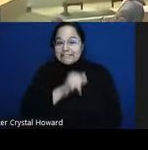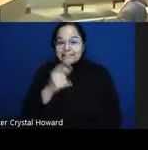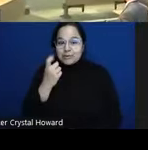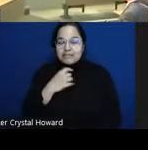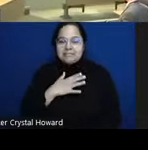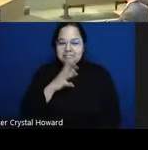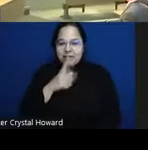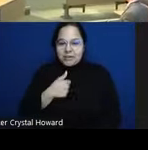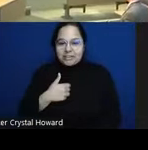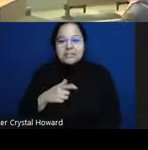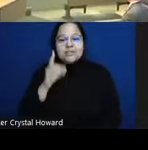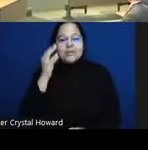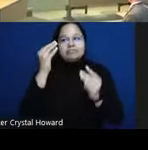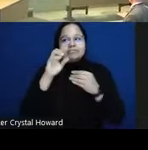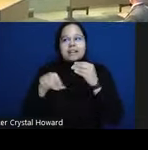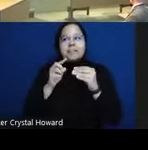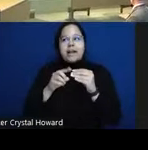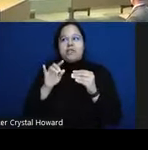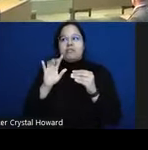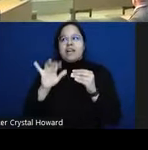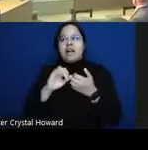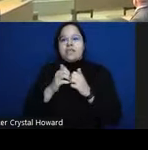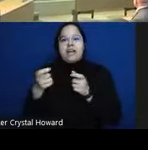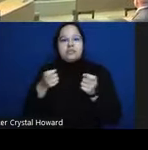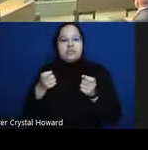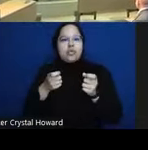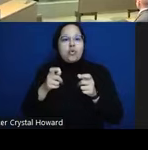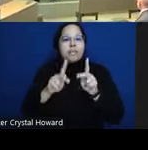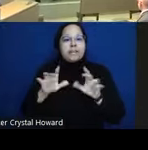of had that control popul kind of replicated in a lot of different ways and then on your x-axis you